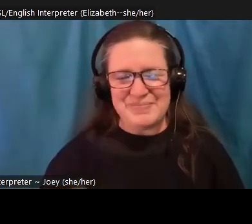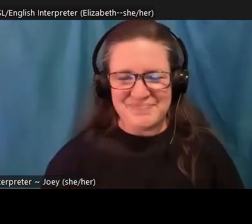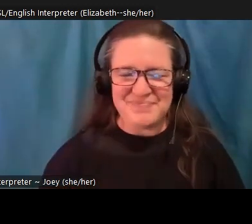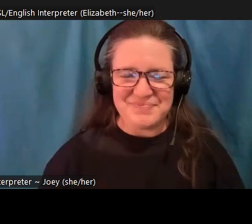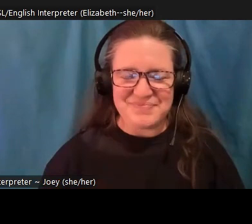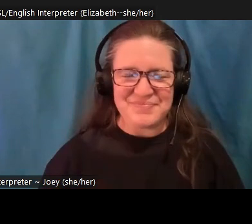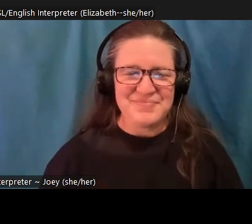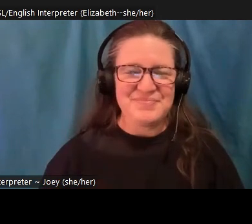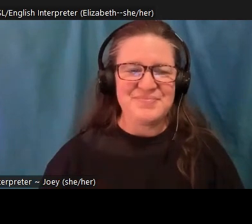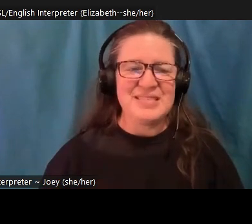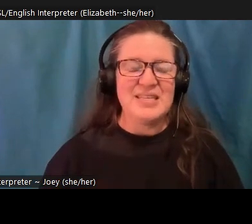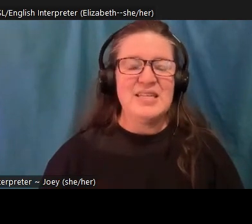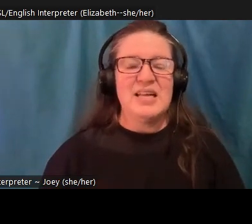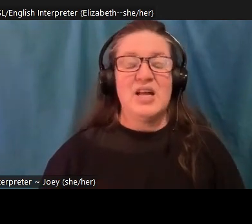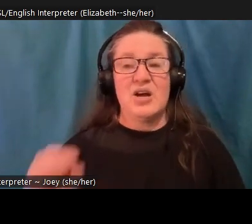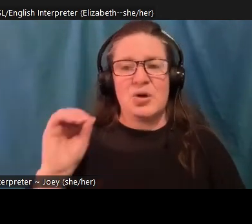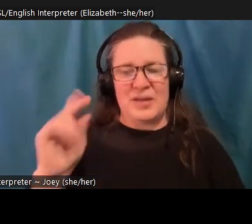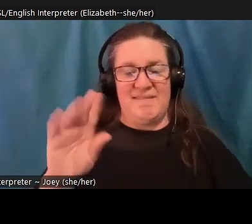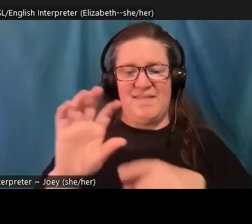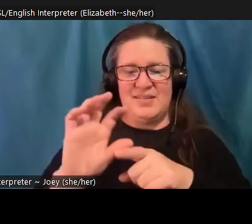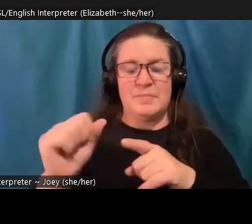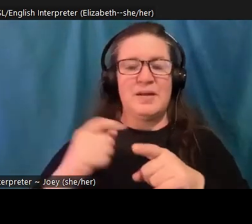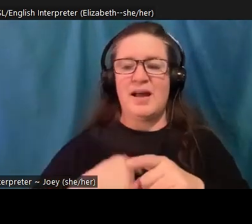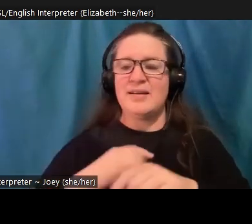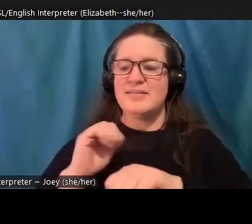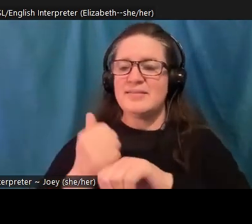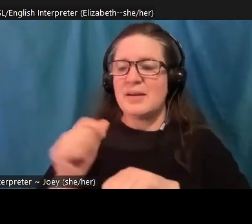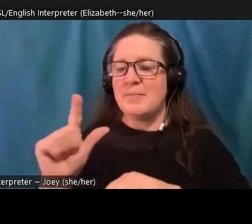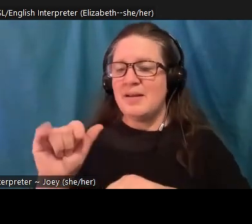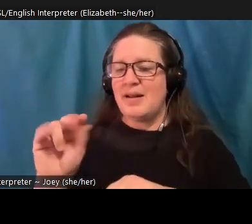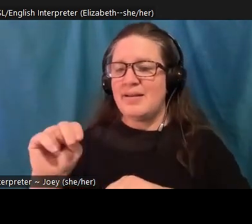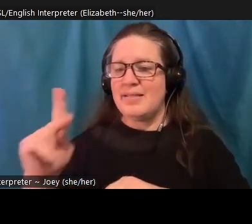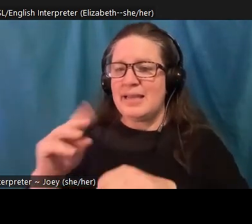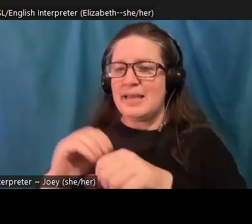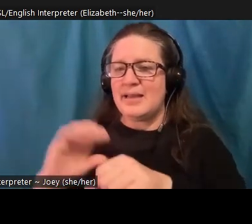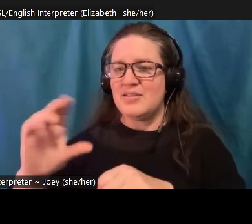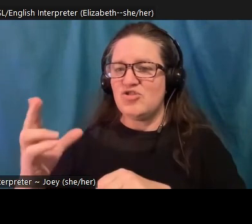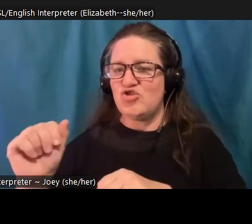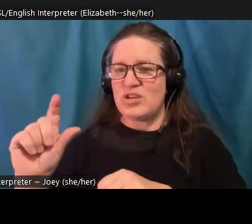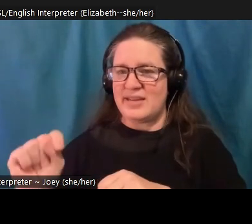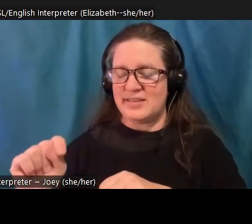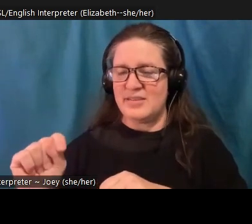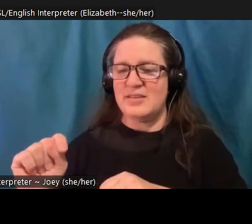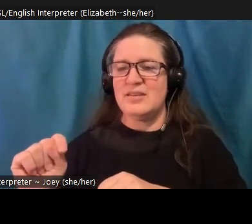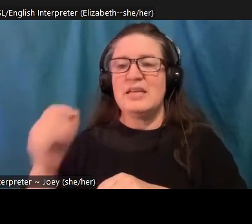Awesome. So I've thrown a link into the chat, I'll throw it in. Again, if you are someone who is looking for continuing education